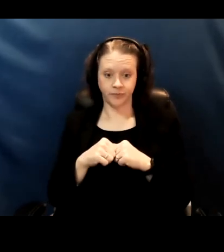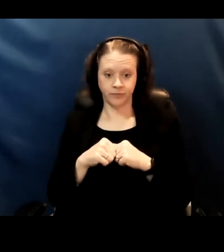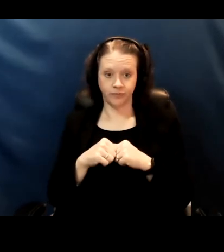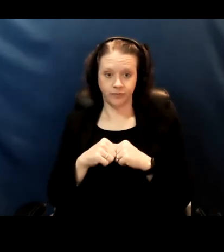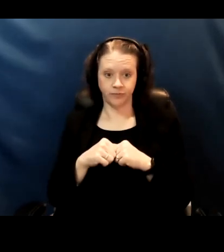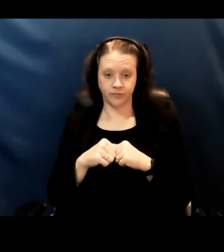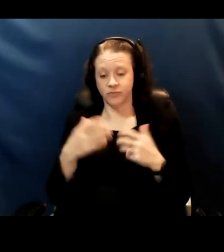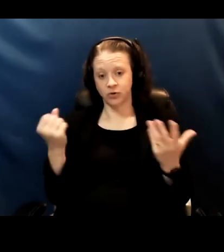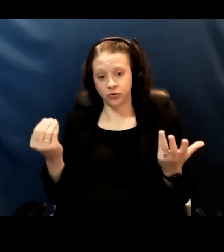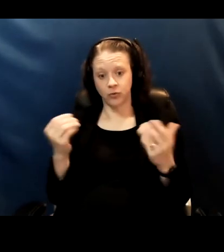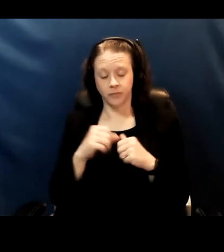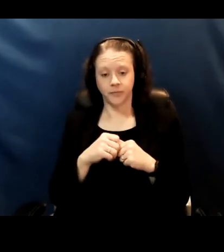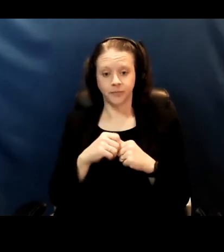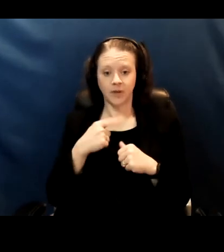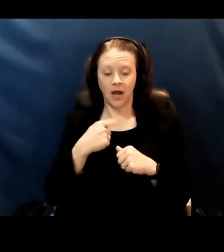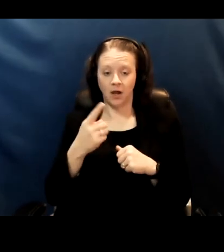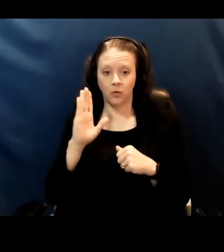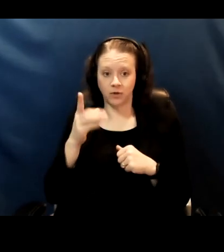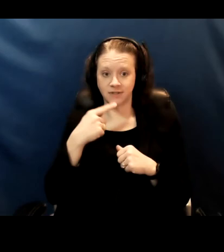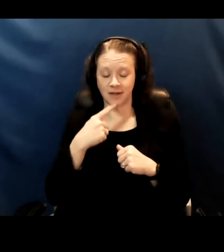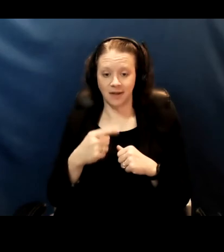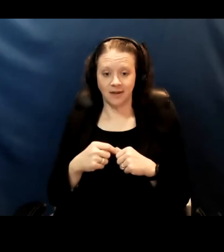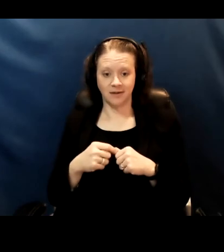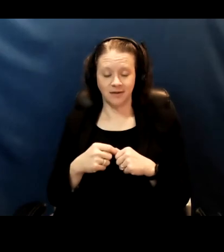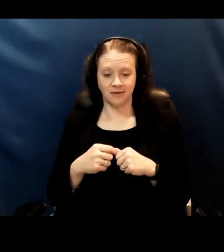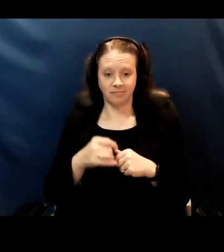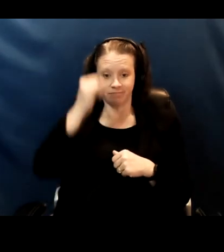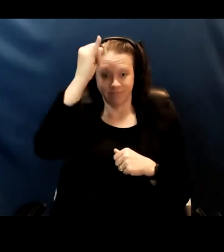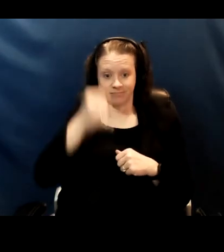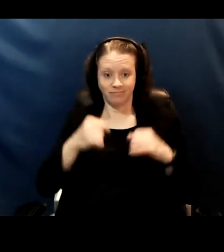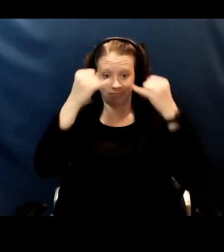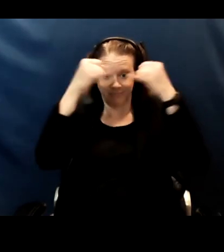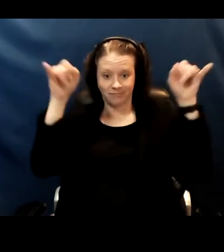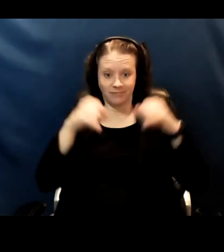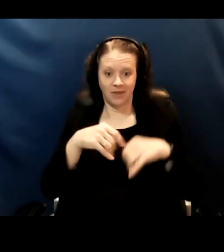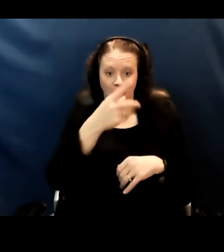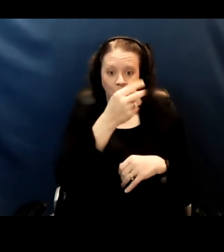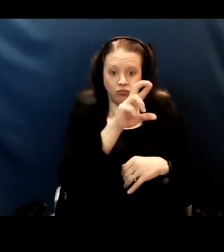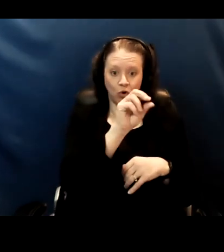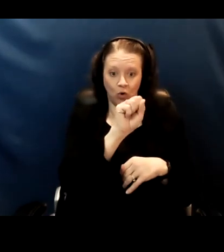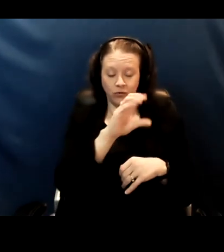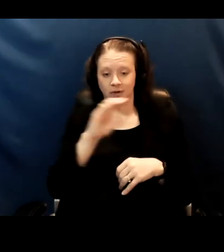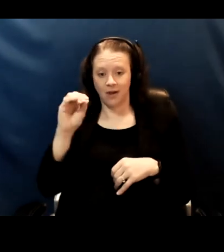And so I would say draw a line on a piece of paper, write the pros, write the cons, write the risks,